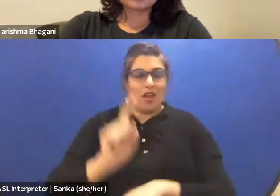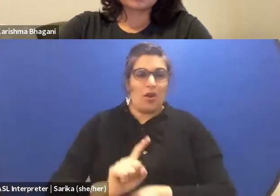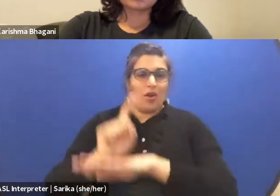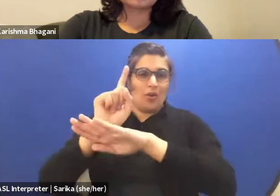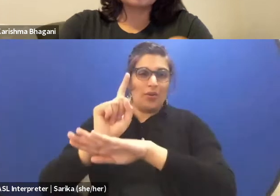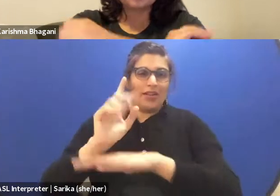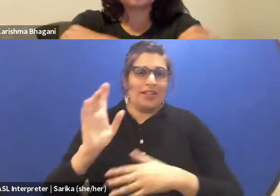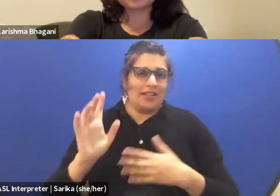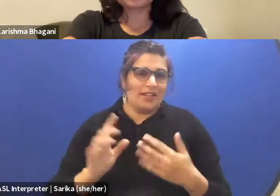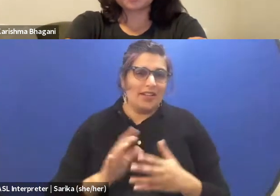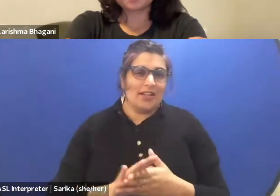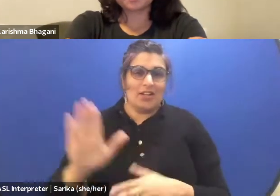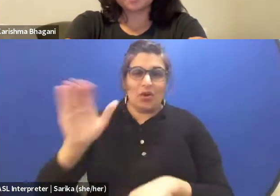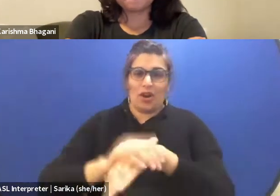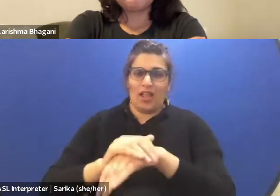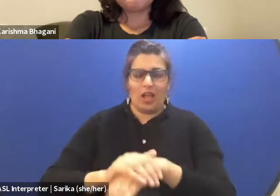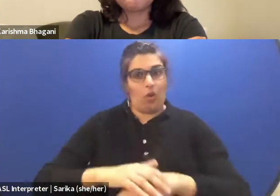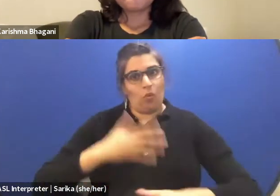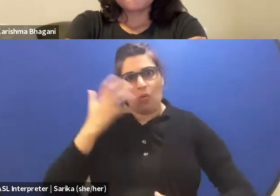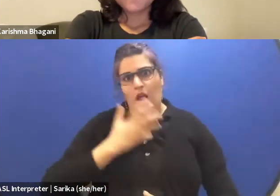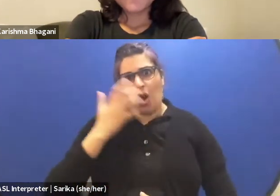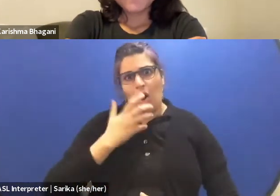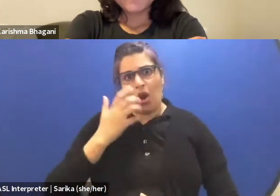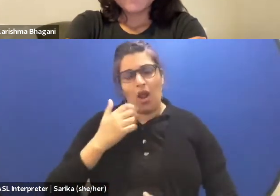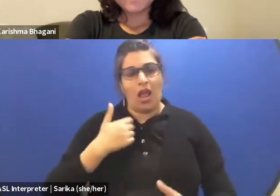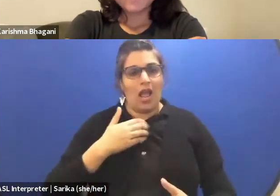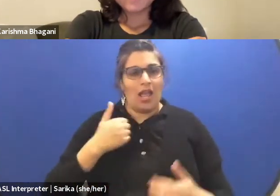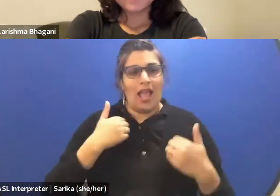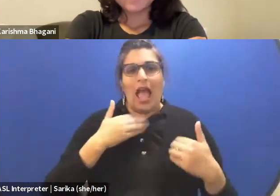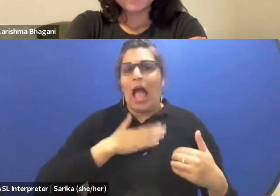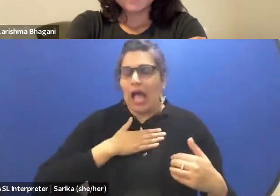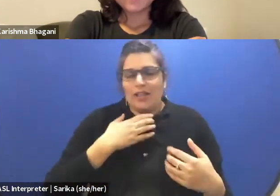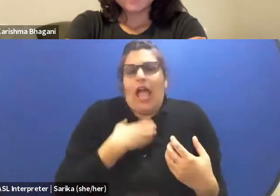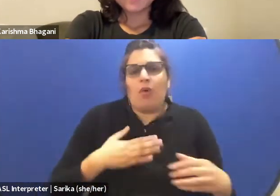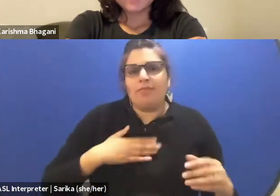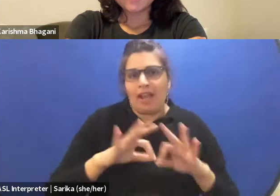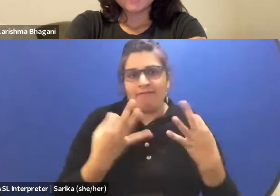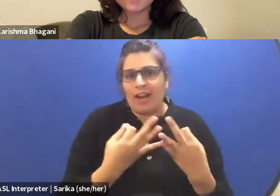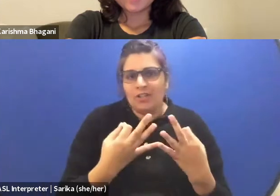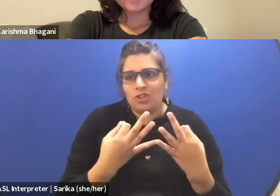and by the way, your English is sound. I wish my French (Charles chuckles) is the same way your English is.